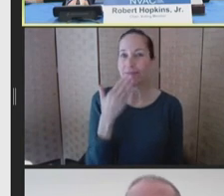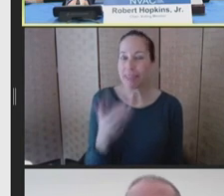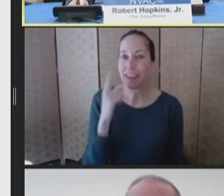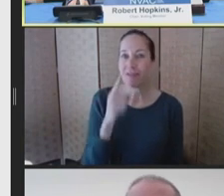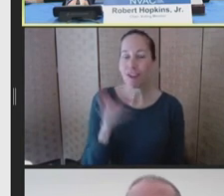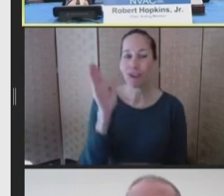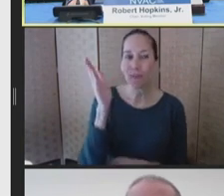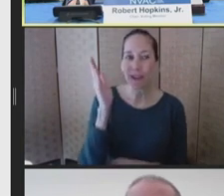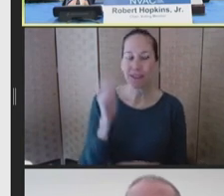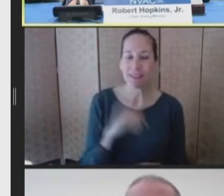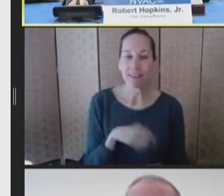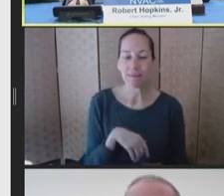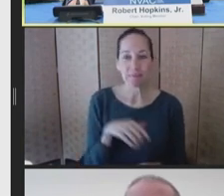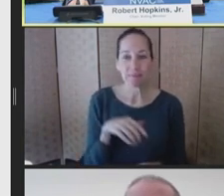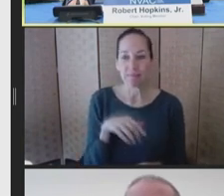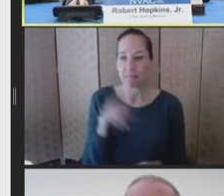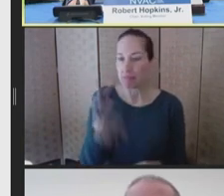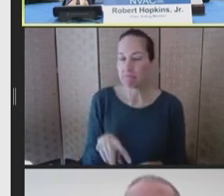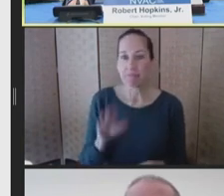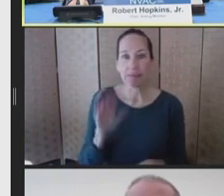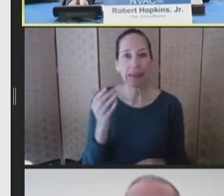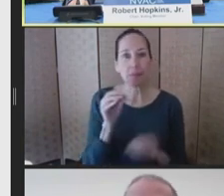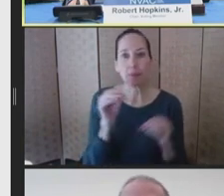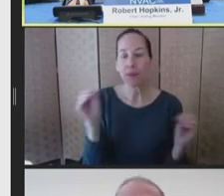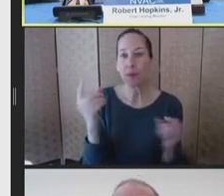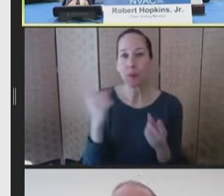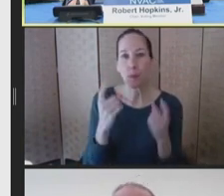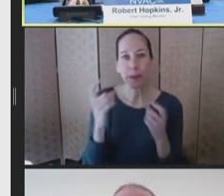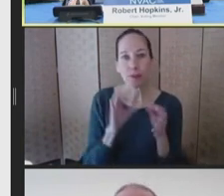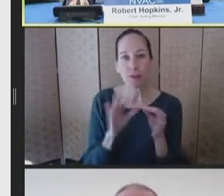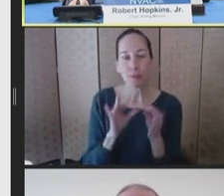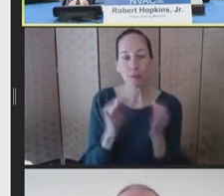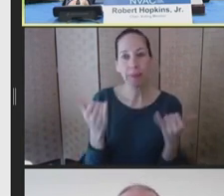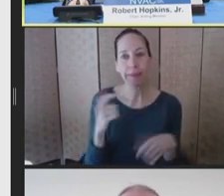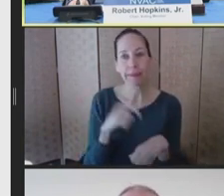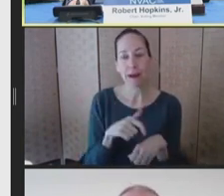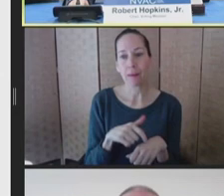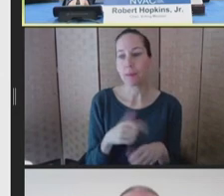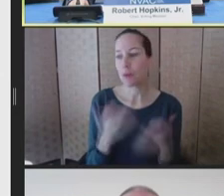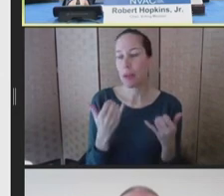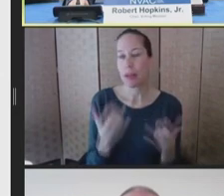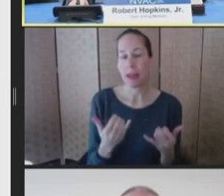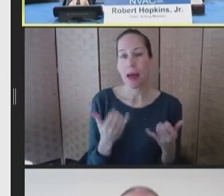any questions or comments at this time. We will now go to a -- adjourn for lunch.